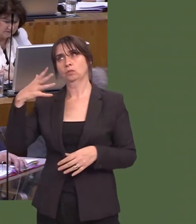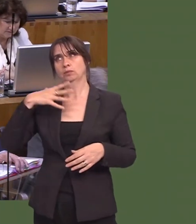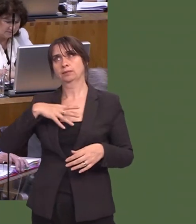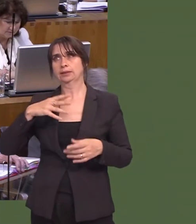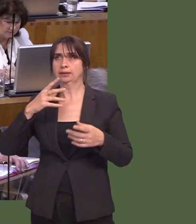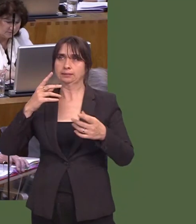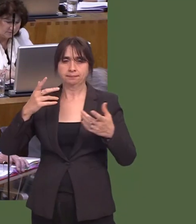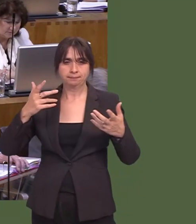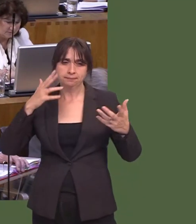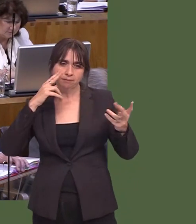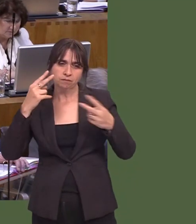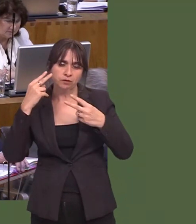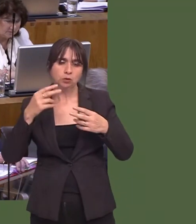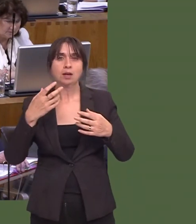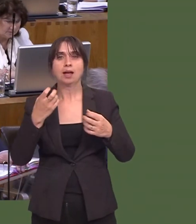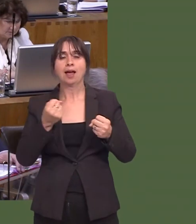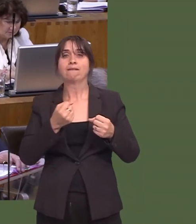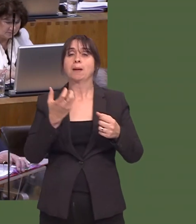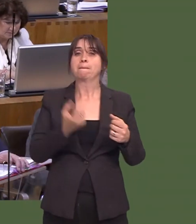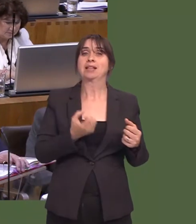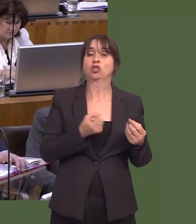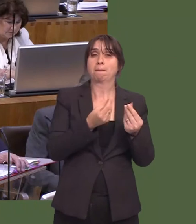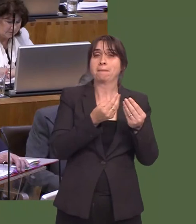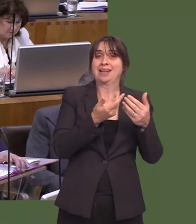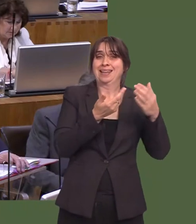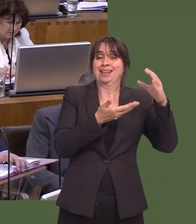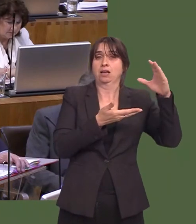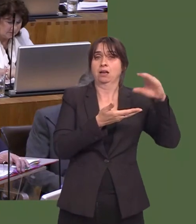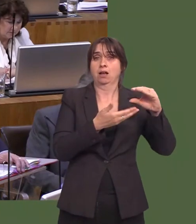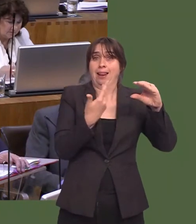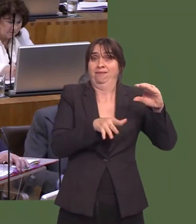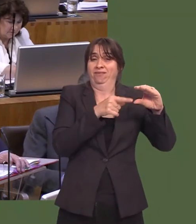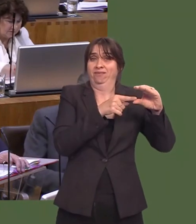the surpluses of the mineworkers pension scheme, as Members will knowóthatís already been said in Plenary.